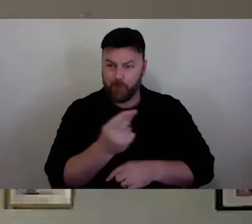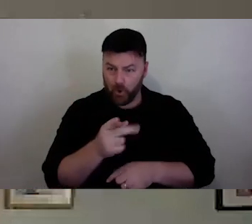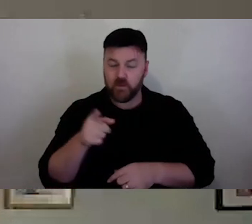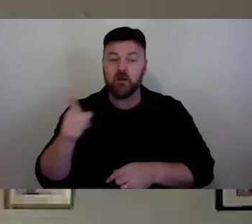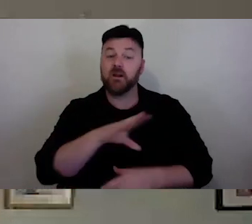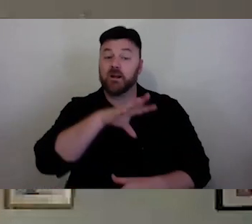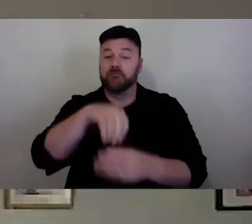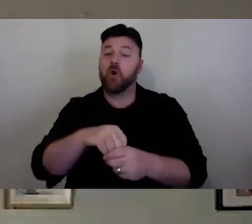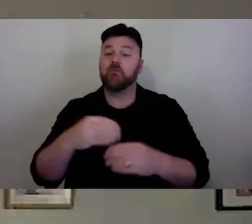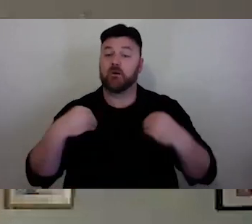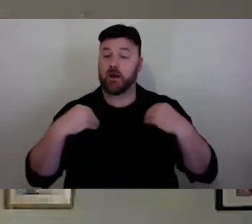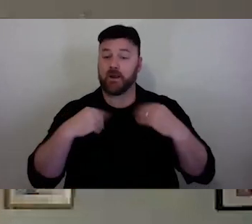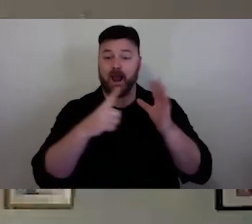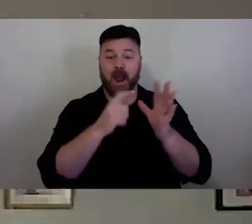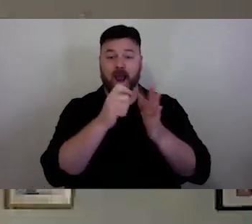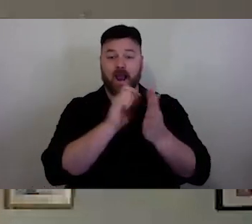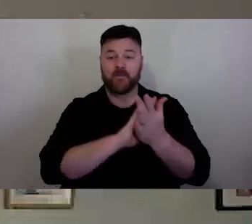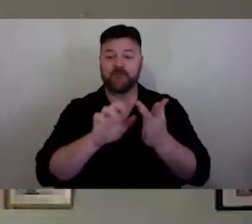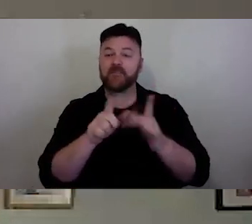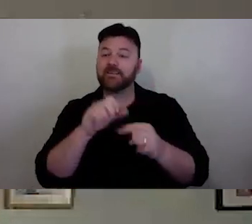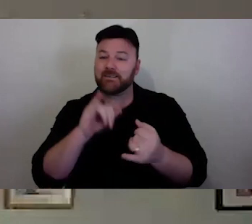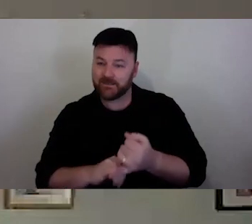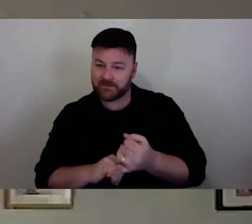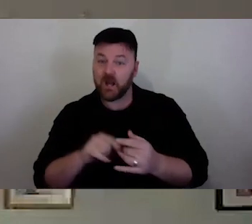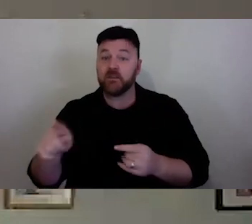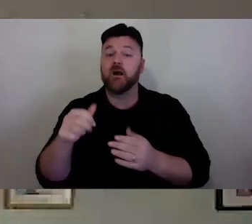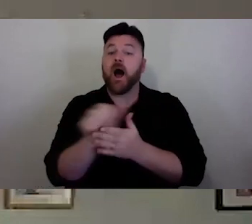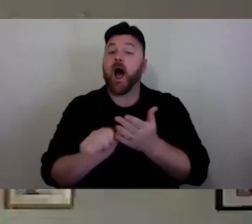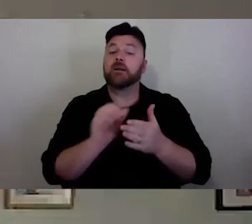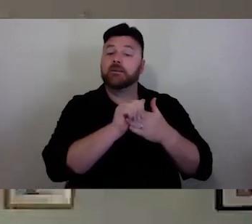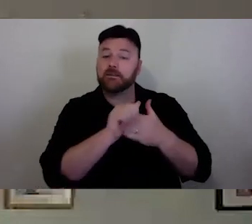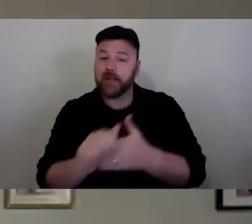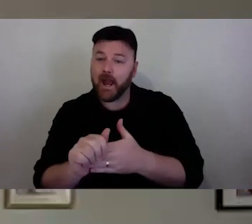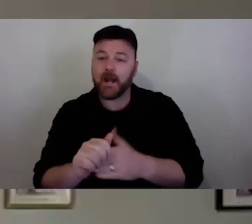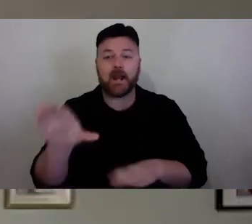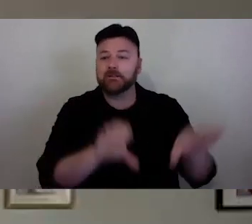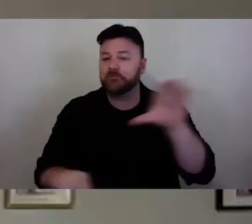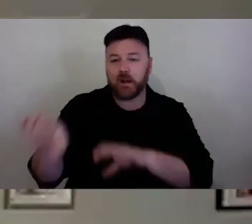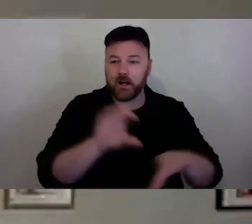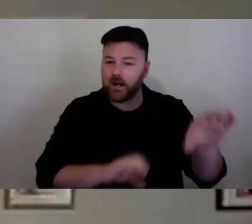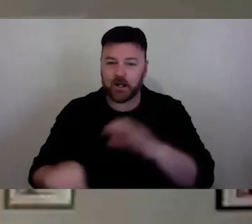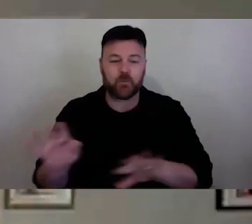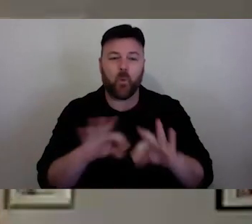co-directors at APHIDS and artist-based organisation based in Melbourne.